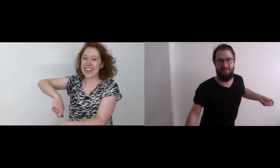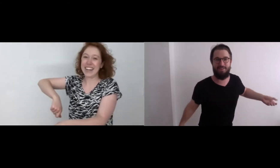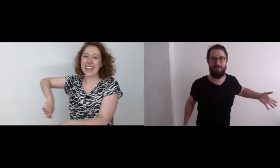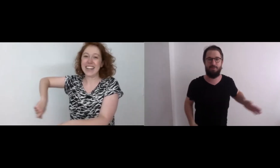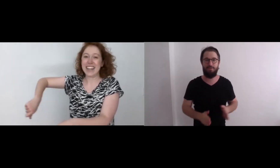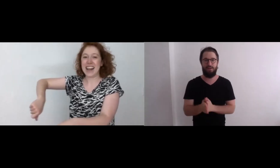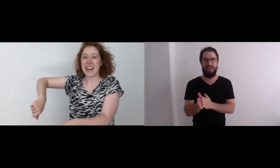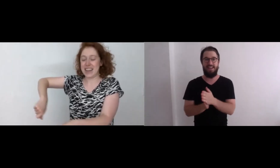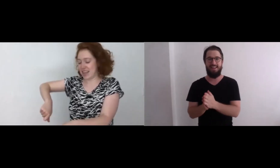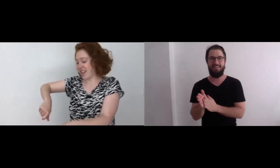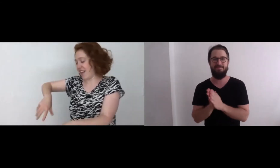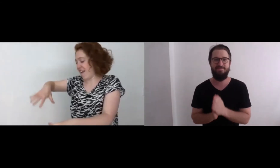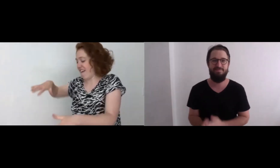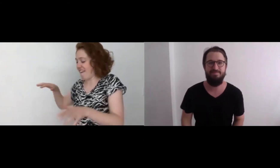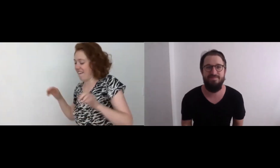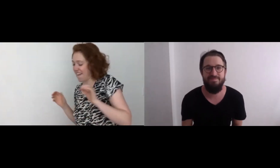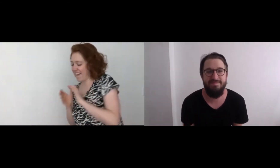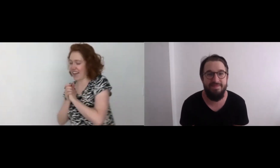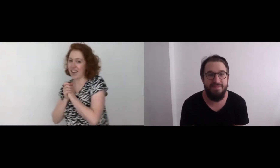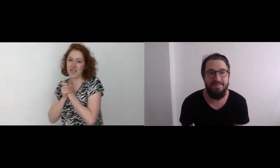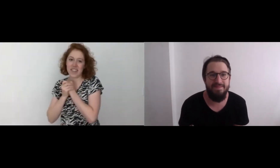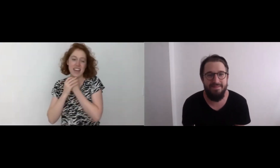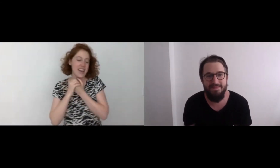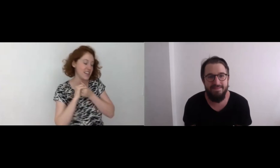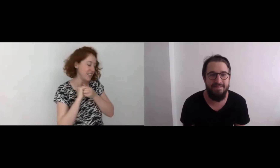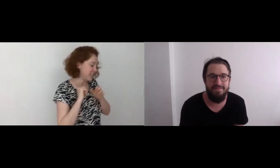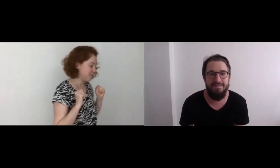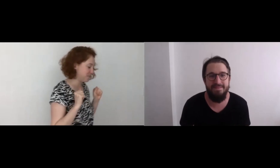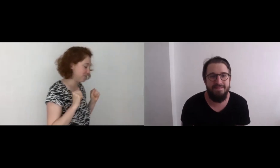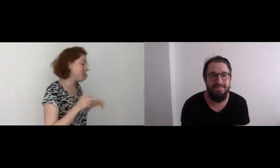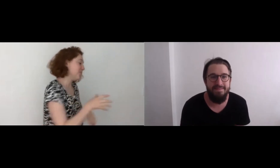It's your turn for E! Okay, okay, okay. Mmm...